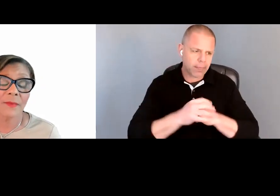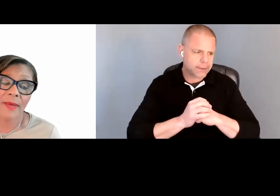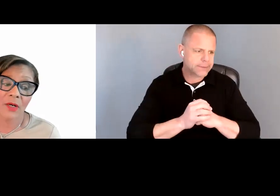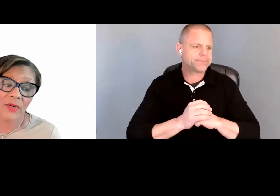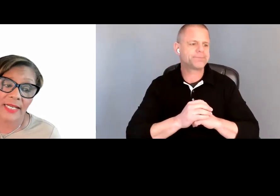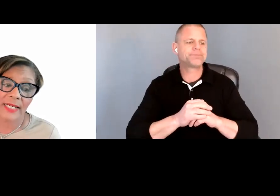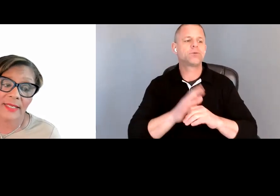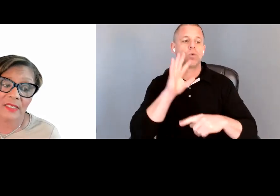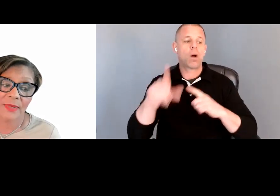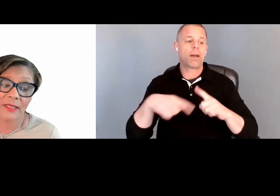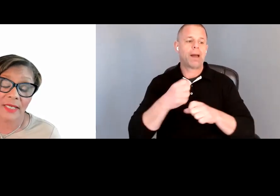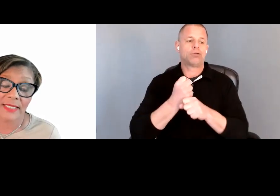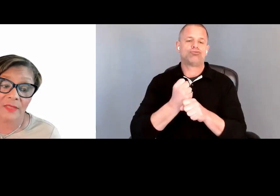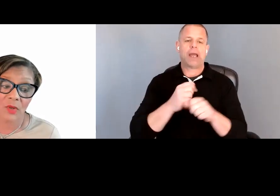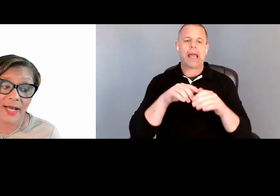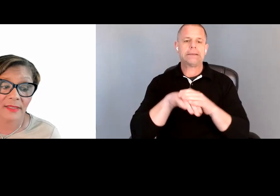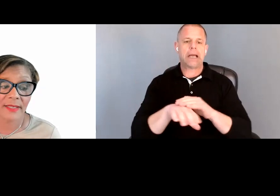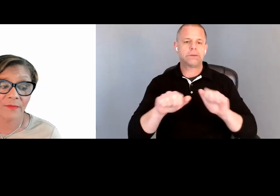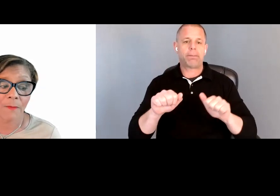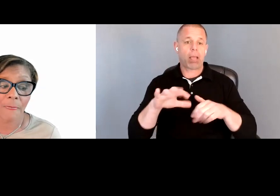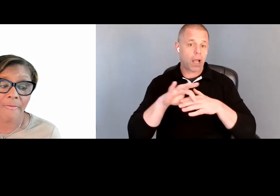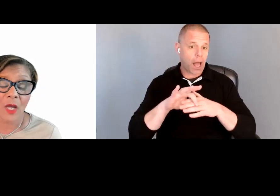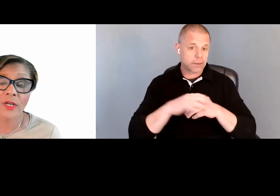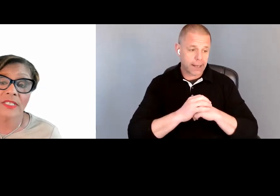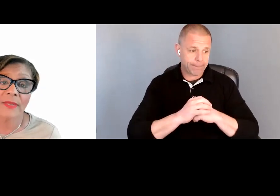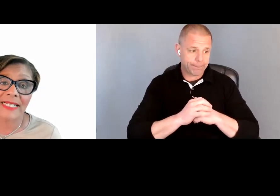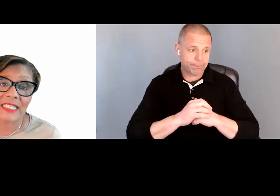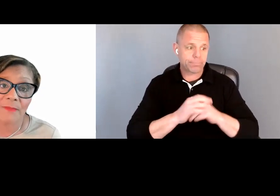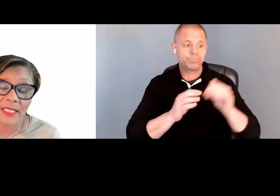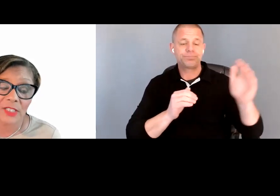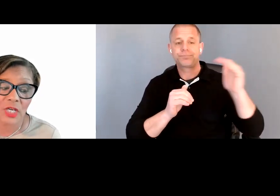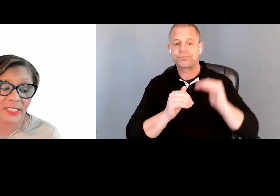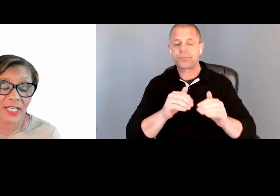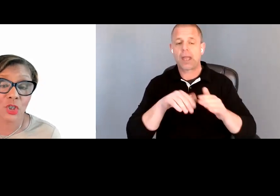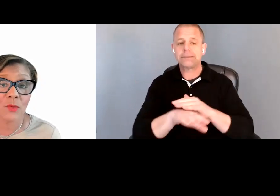bit about creating accessible content. What are some of the accessibility checks that you need?